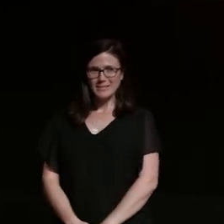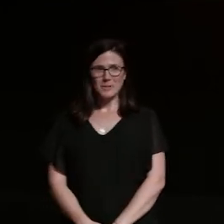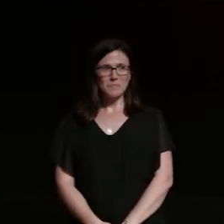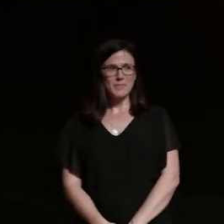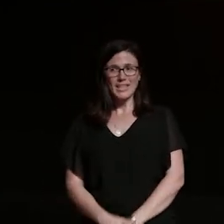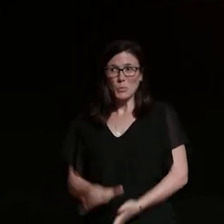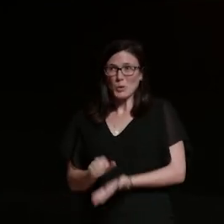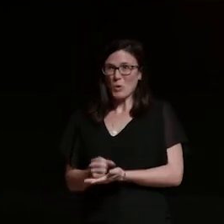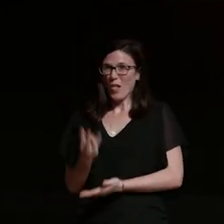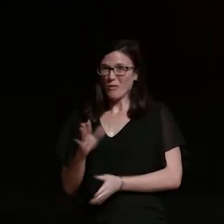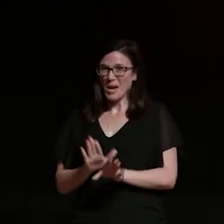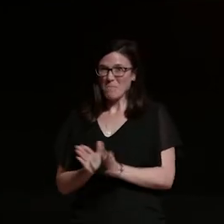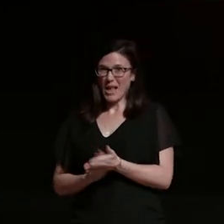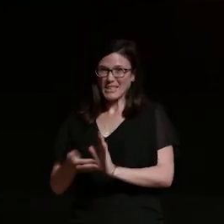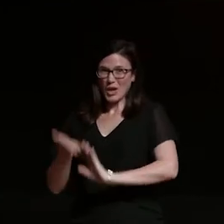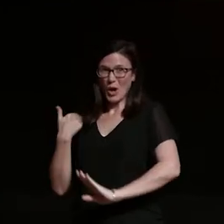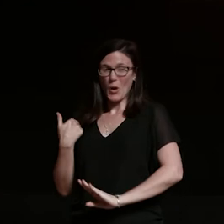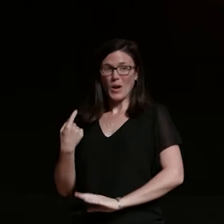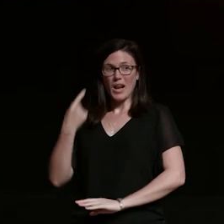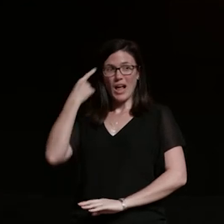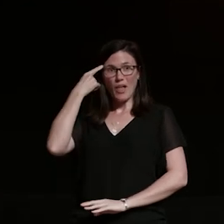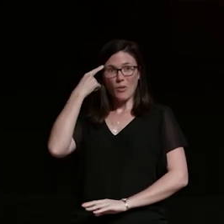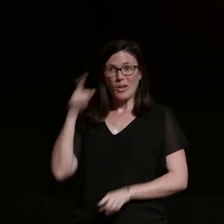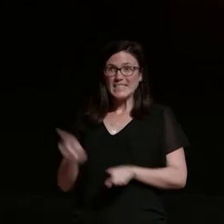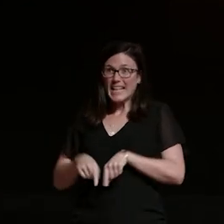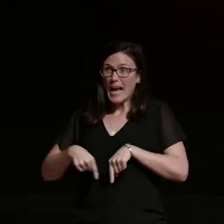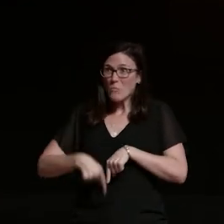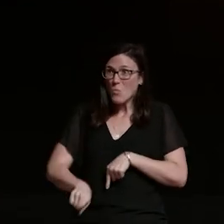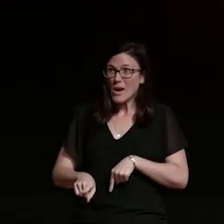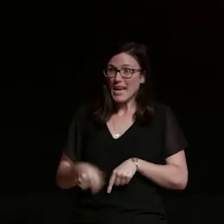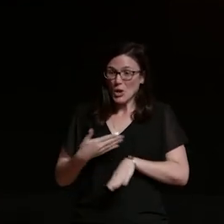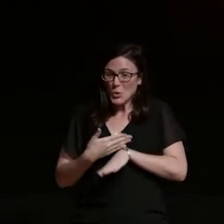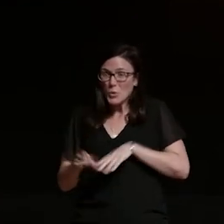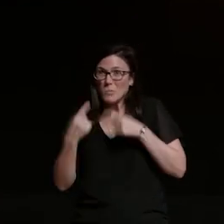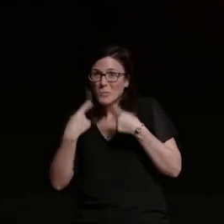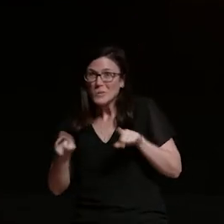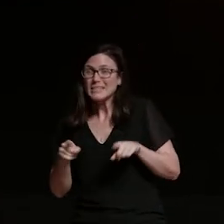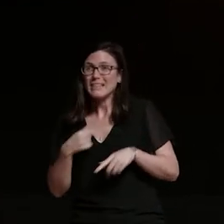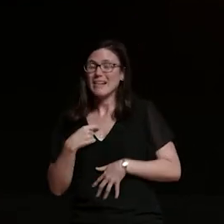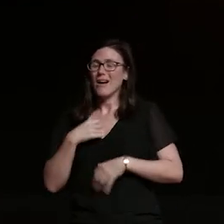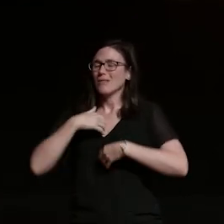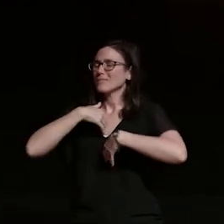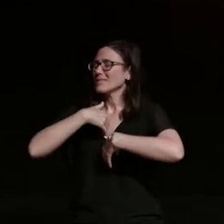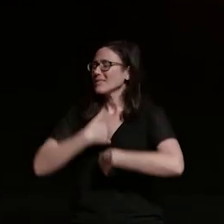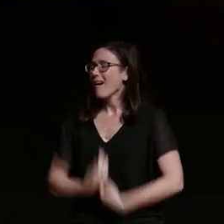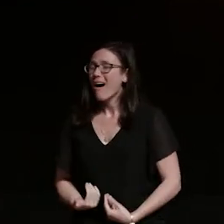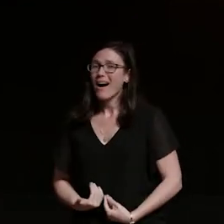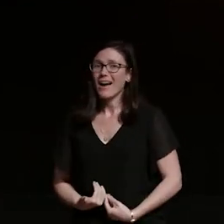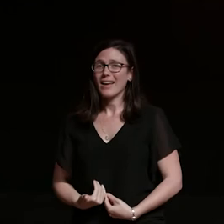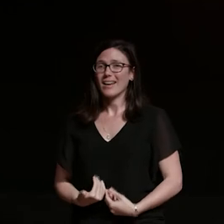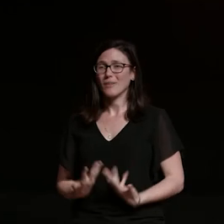ago and i didn't realize at the time that i'd be dropping an album in the same week and so i'm tired and you're talking to a shell of a human today